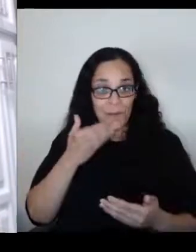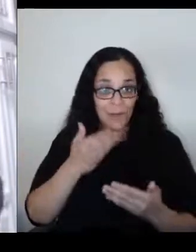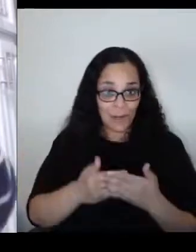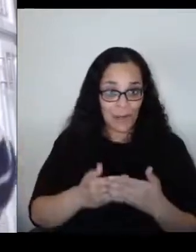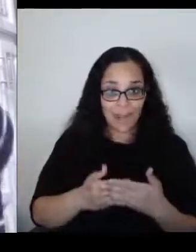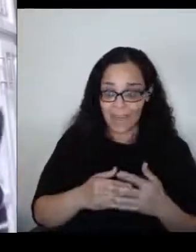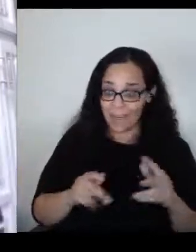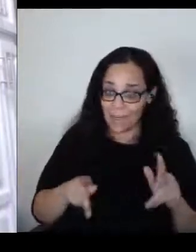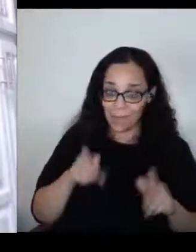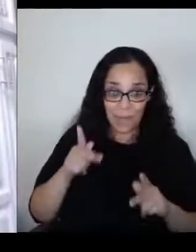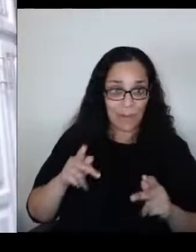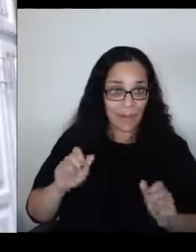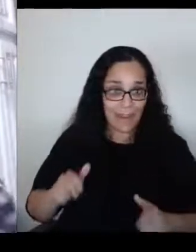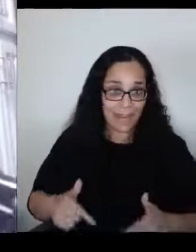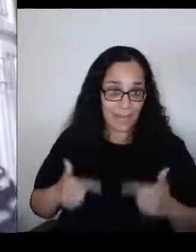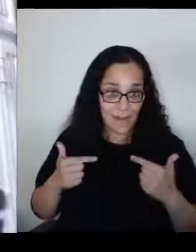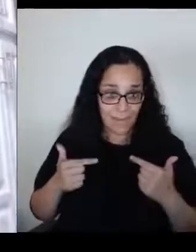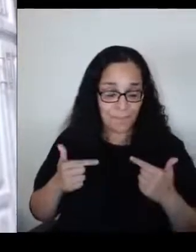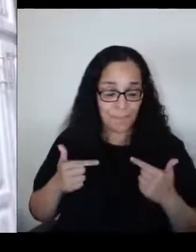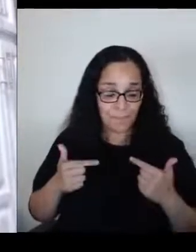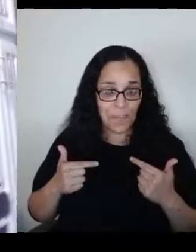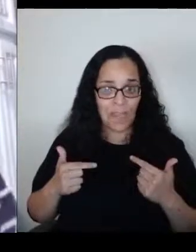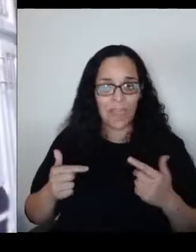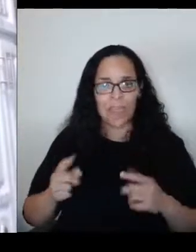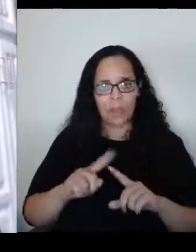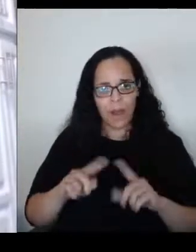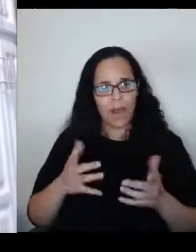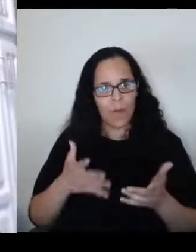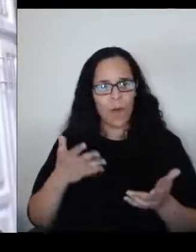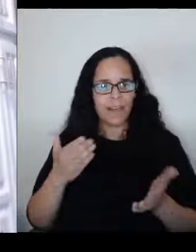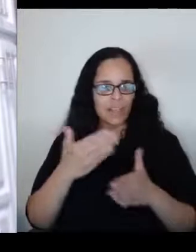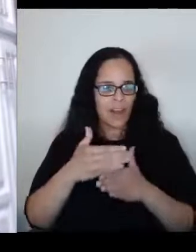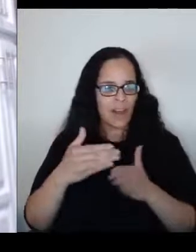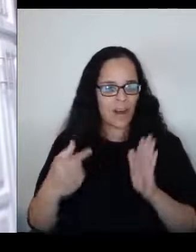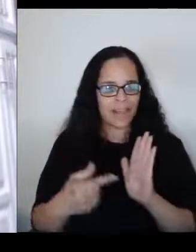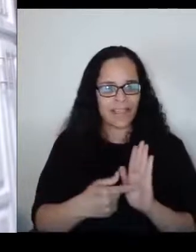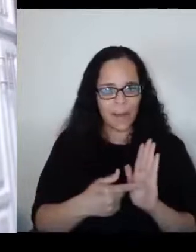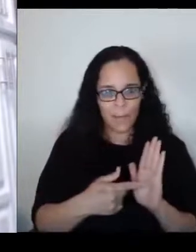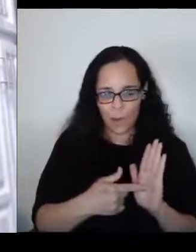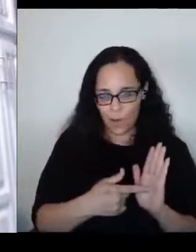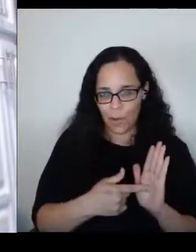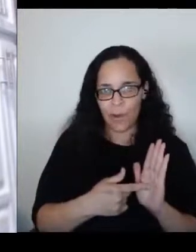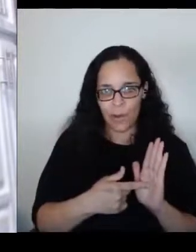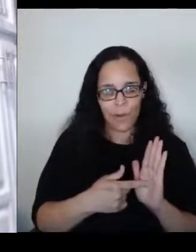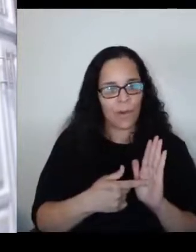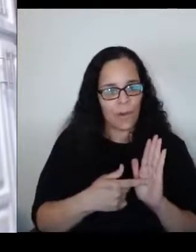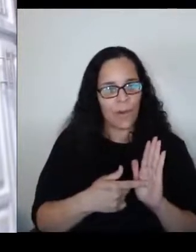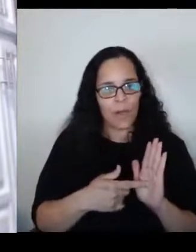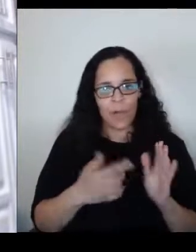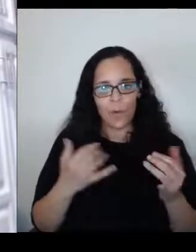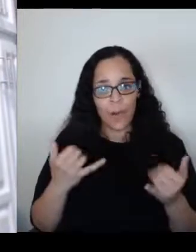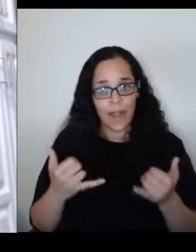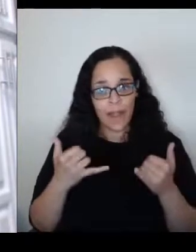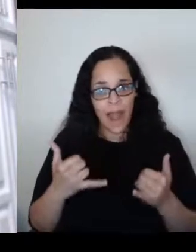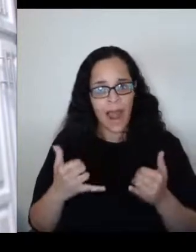But I want to bring an example right now, to the question that you asked me.